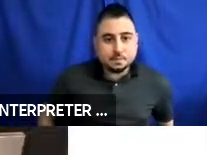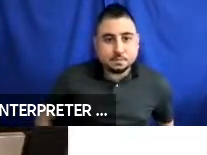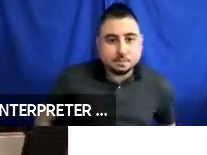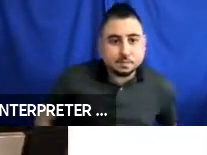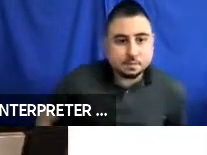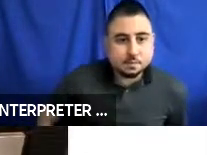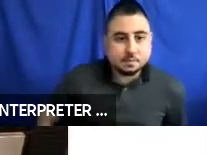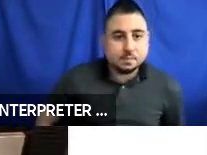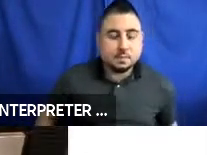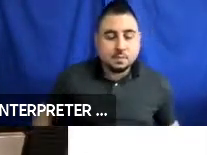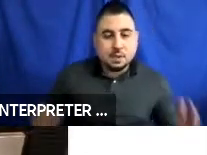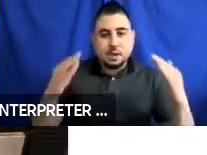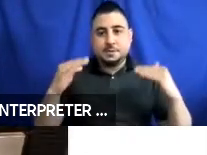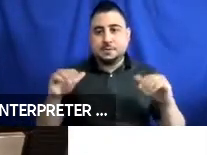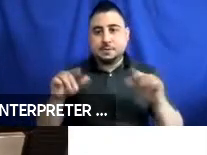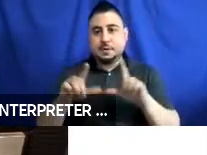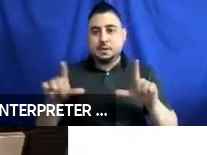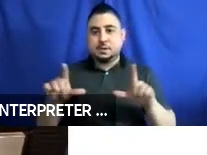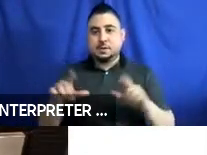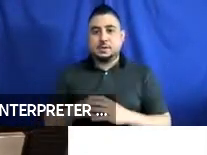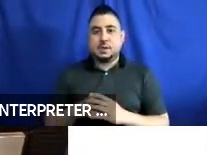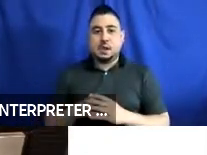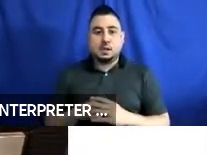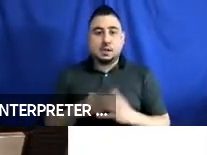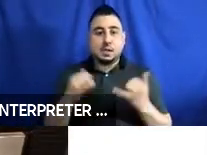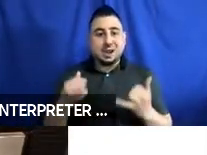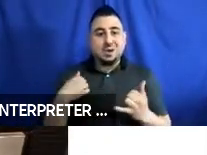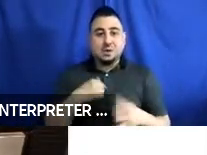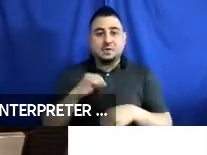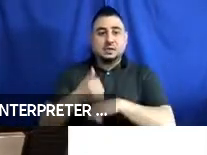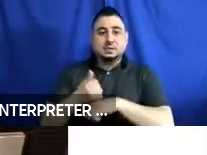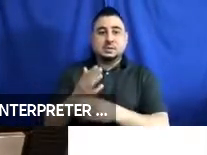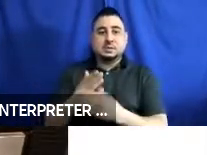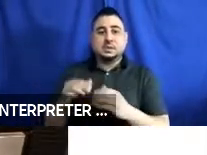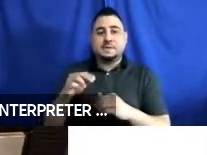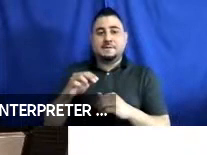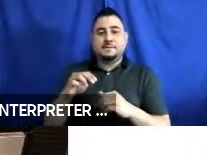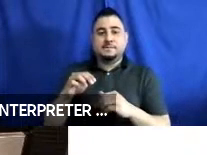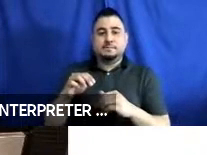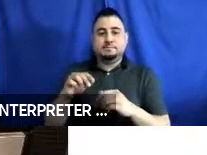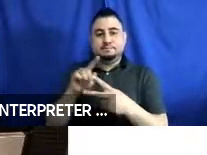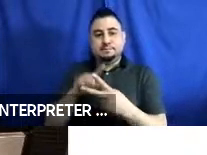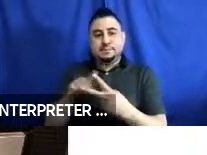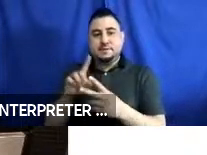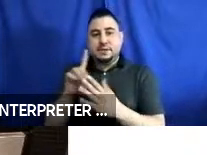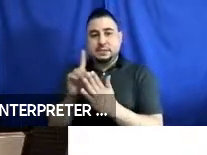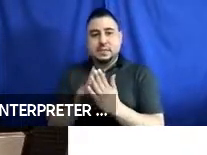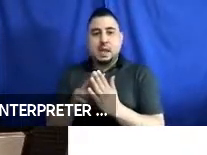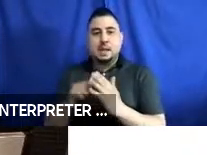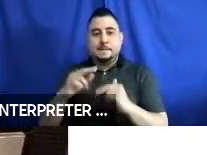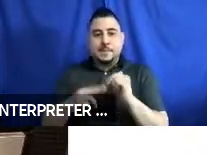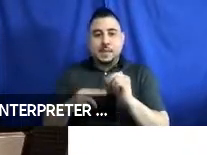So, in the meantime, we have set up some test fixtures where we have designed and built